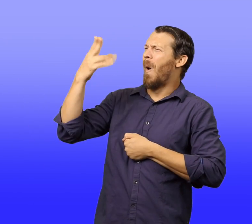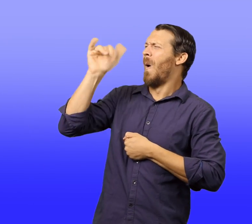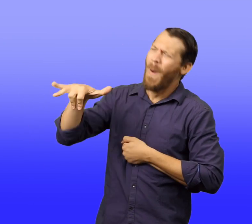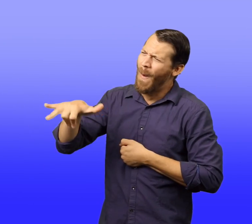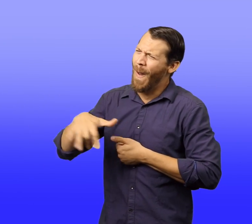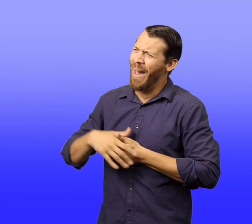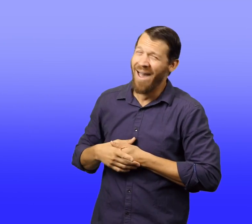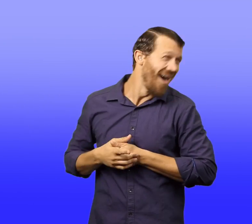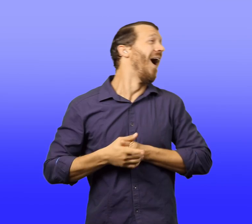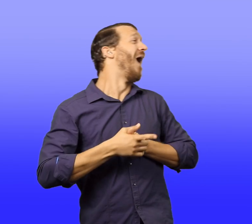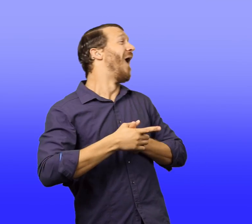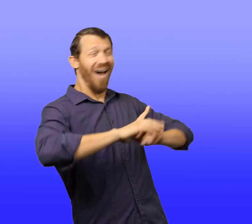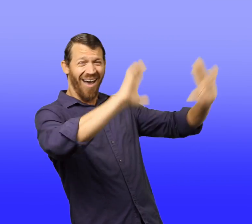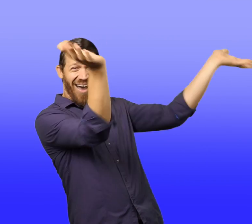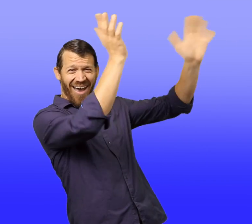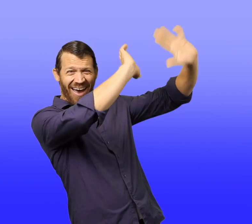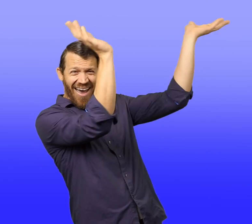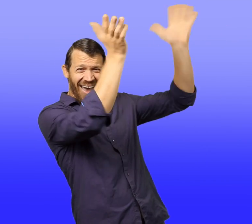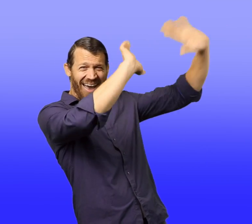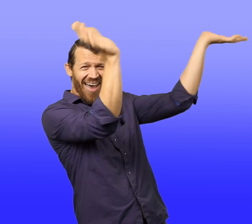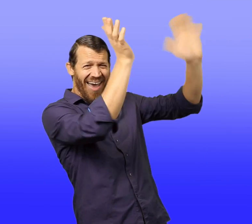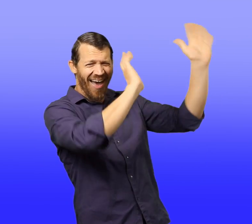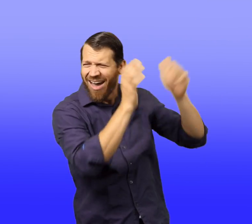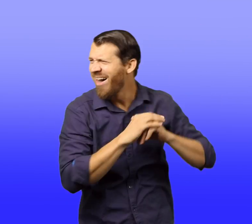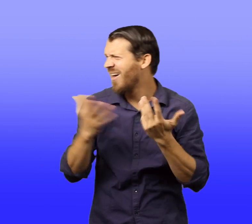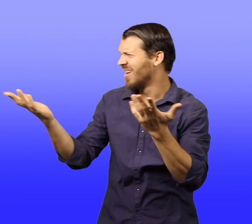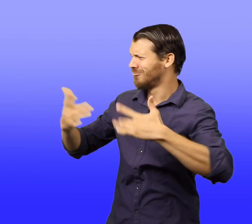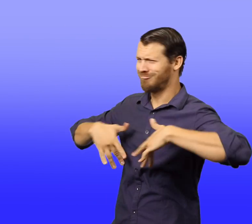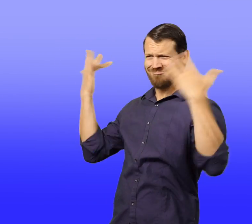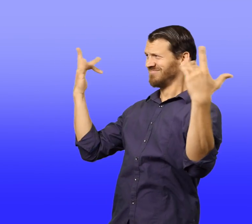The fisherman waved to him. "What's the celebration for?"